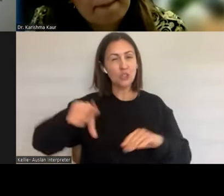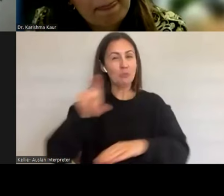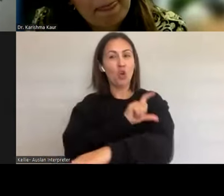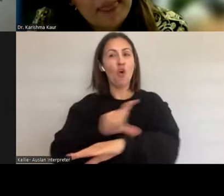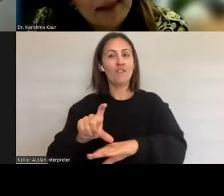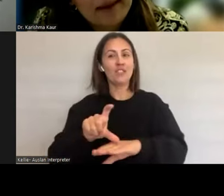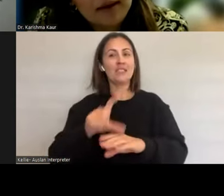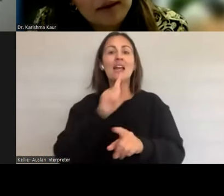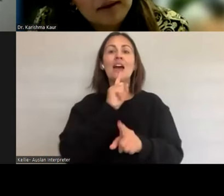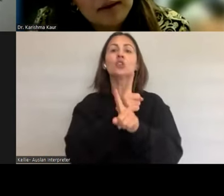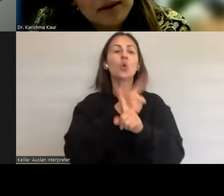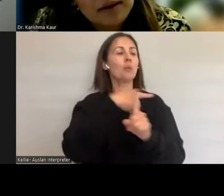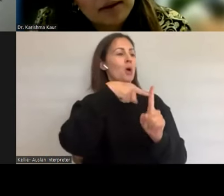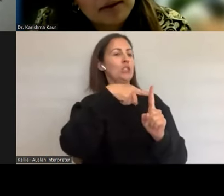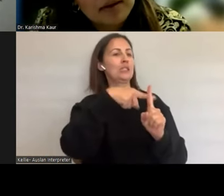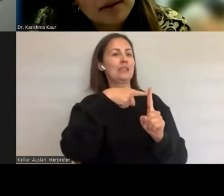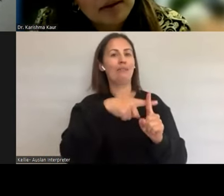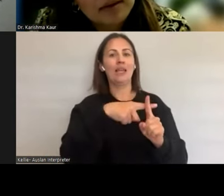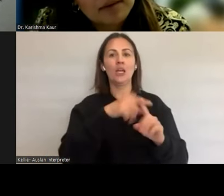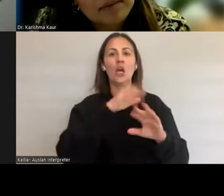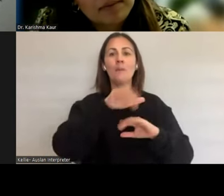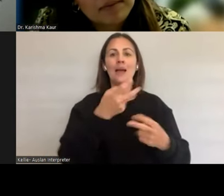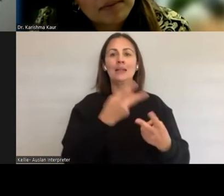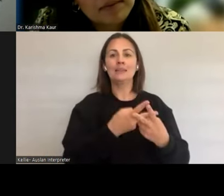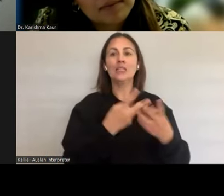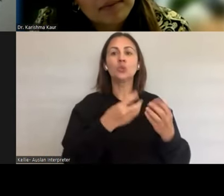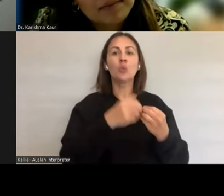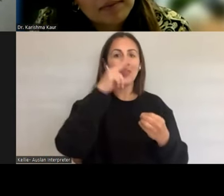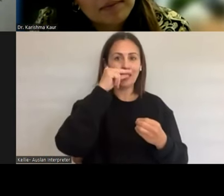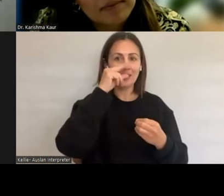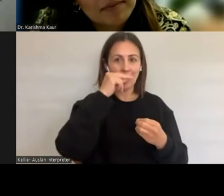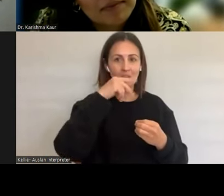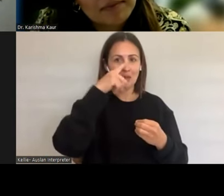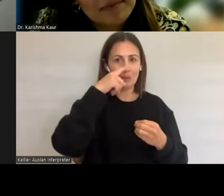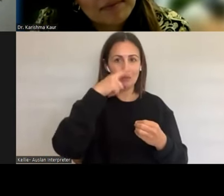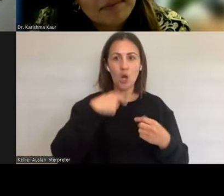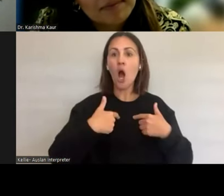And it's okay for us as a youth worker, I'm not a sexual health professional. But I'm